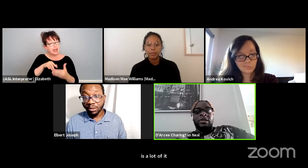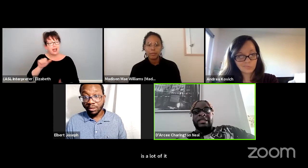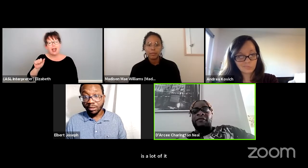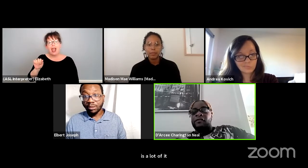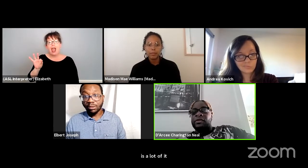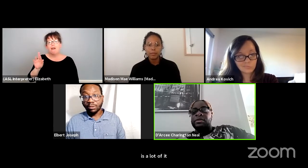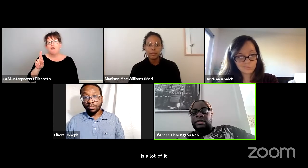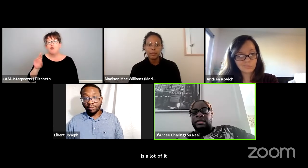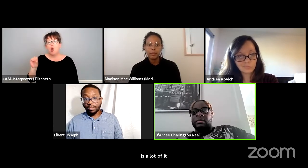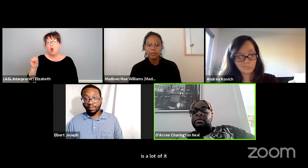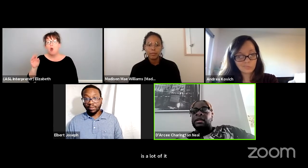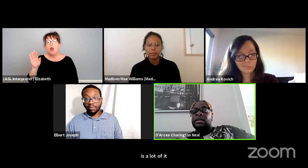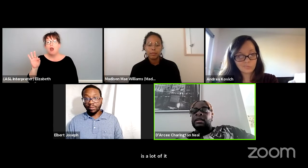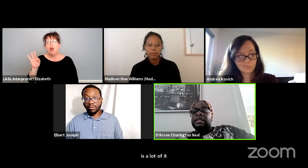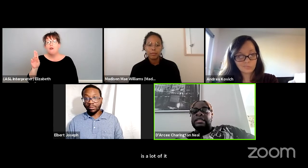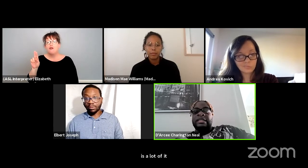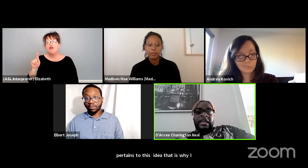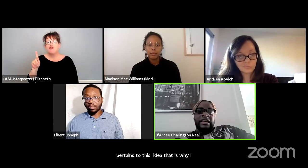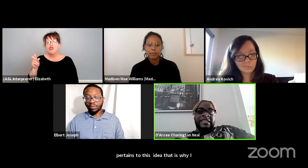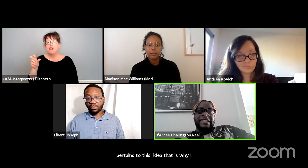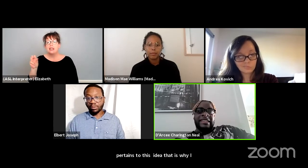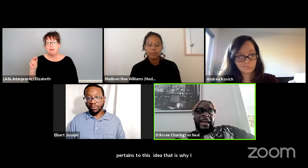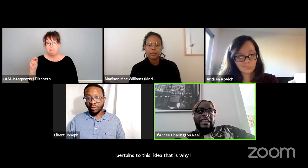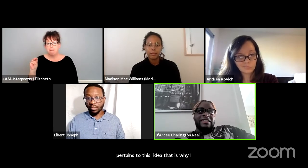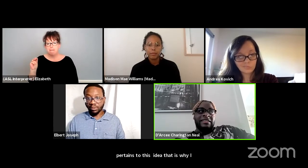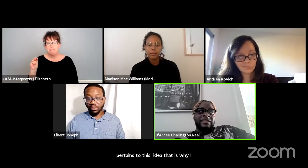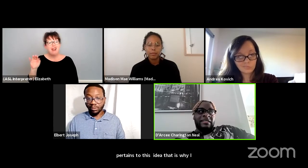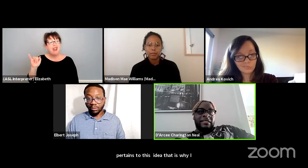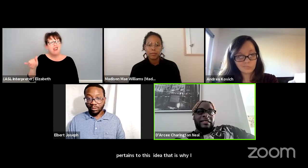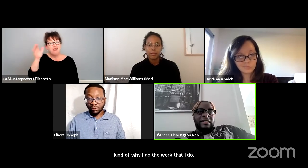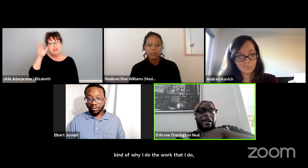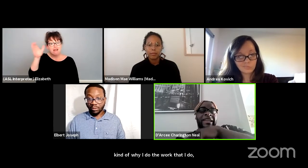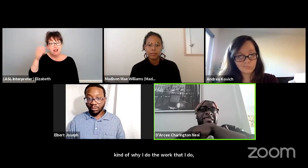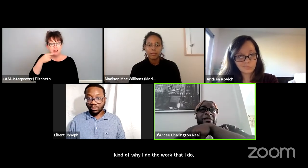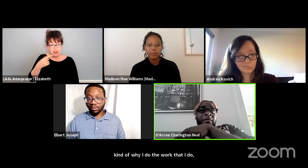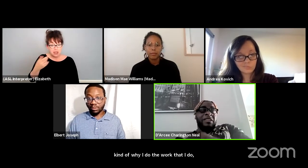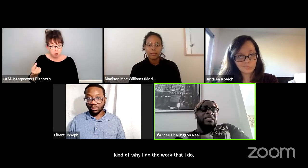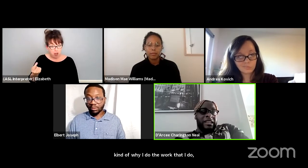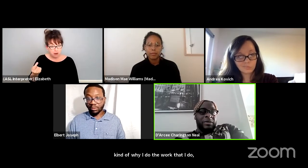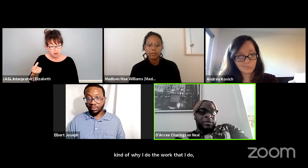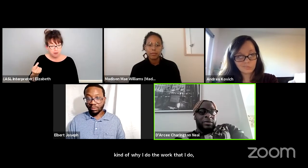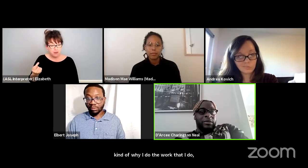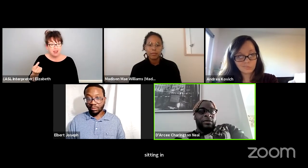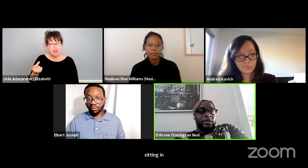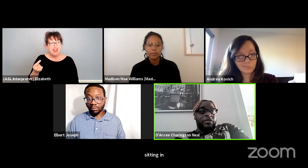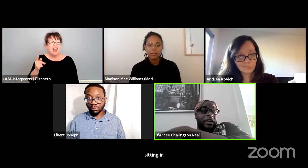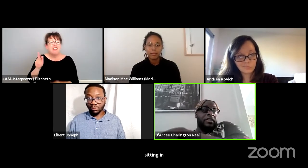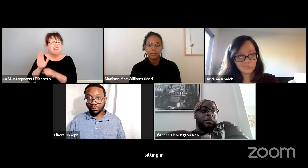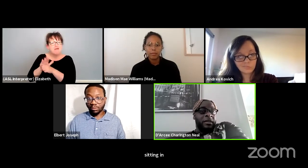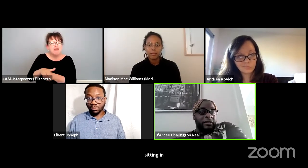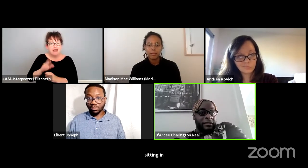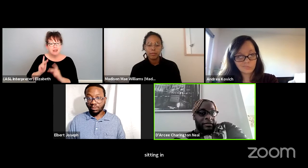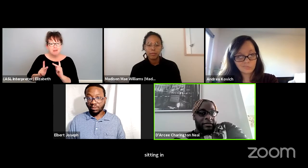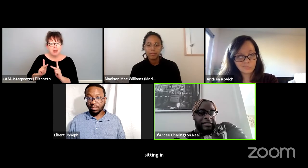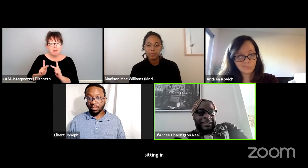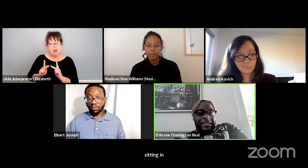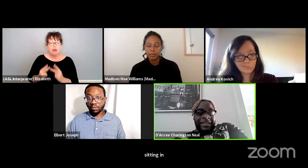because Afrofuturism says that you know, it's the marginalized people that are in the middle.